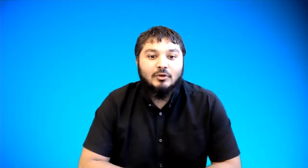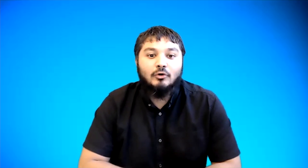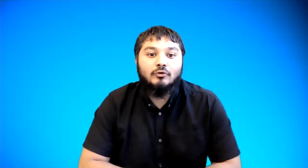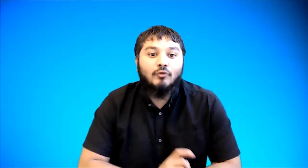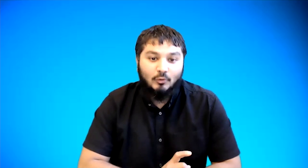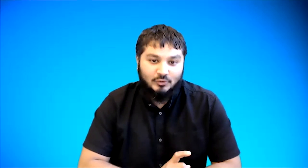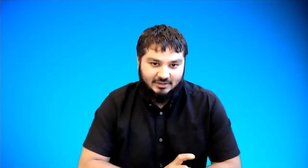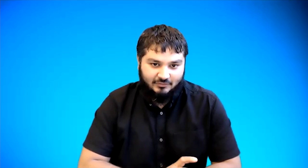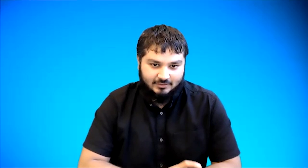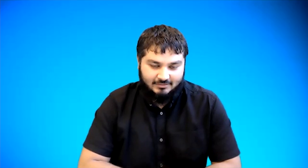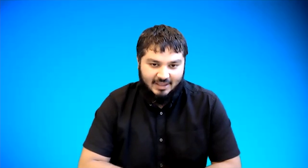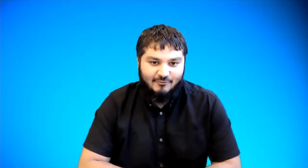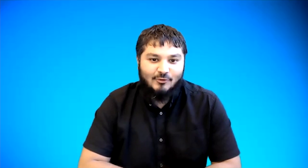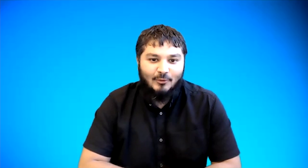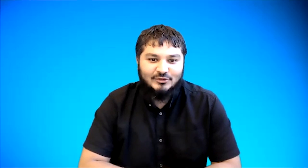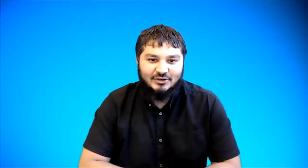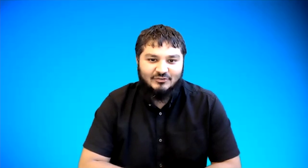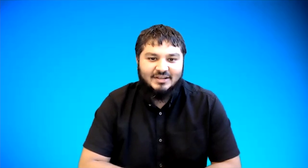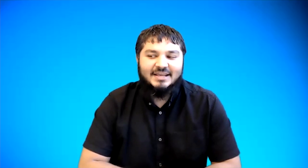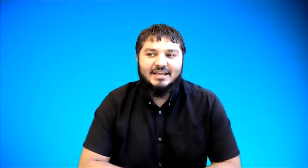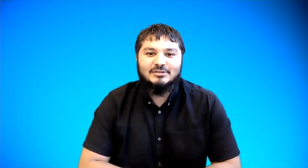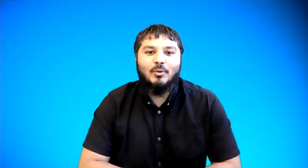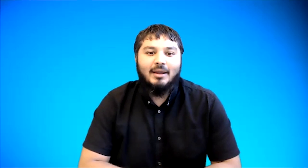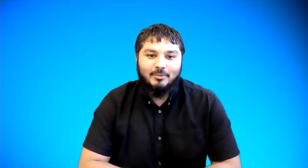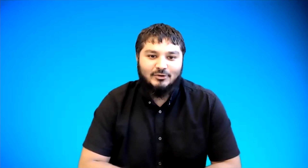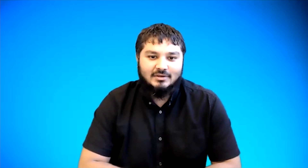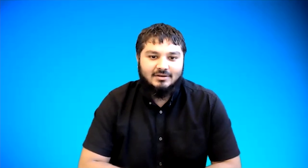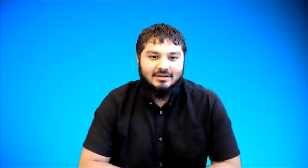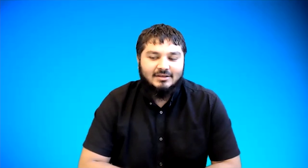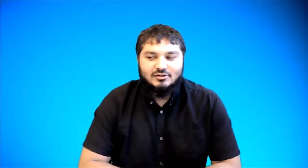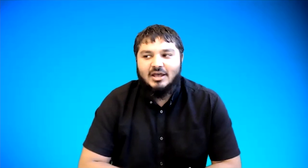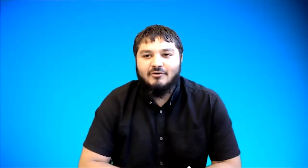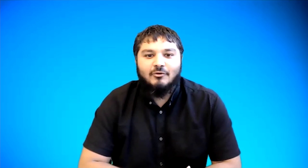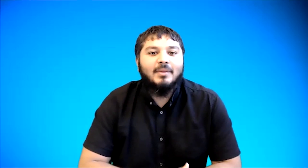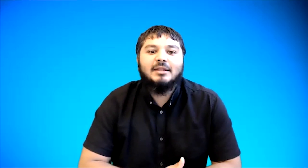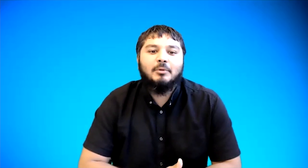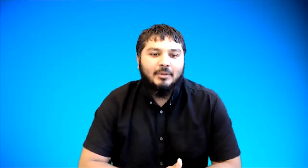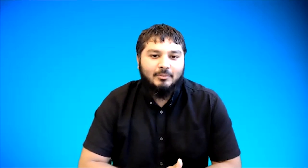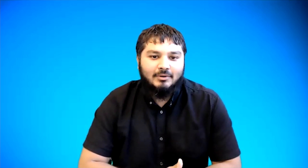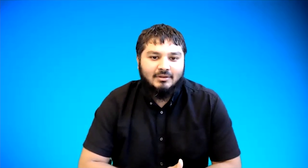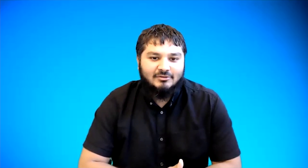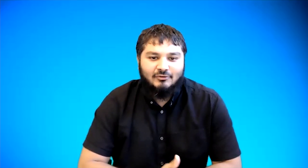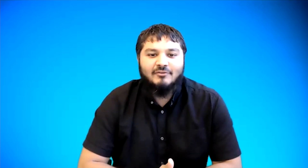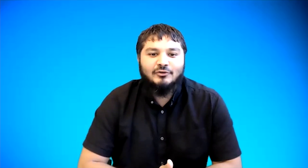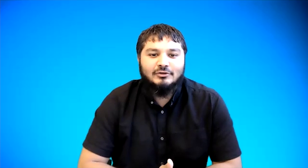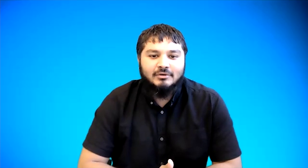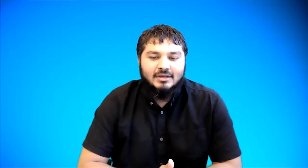called roll shape okay roshir is one person signing for multiple people so for level two